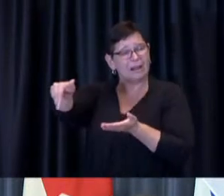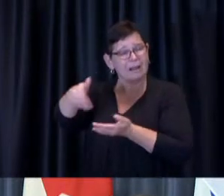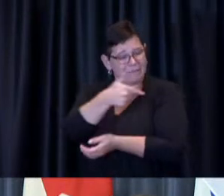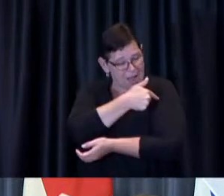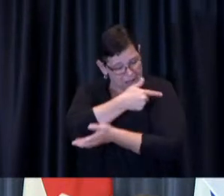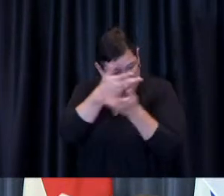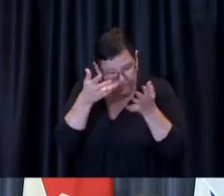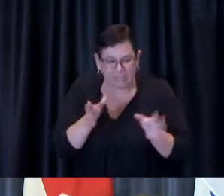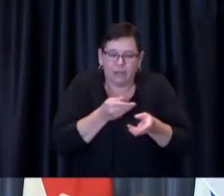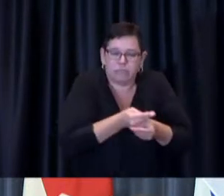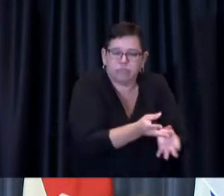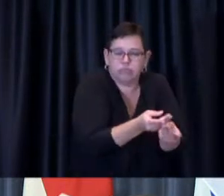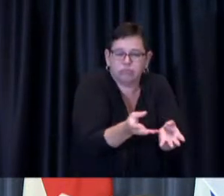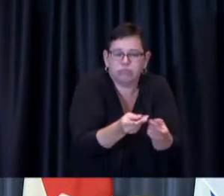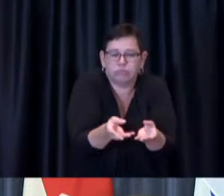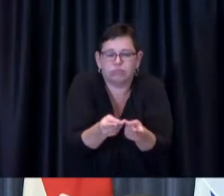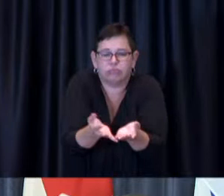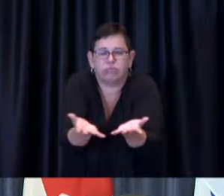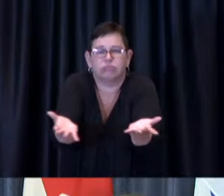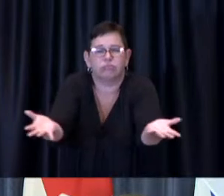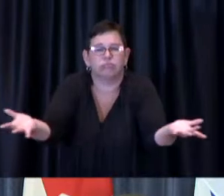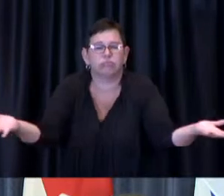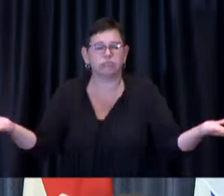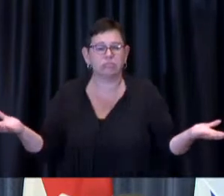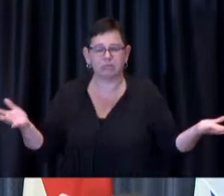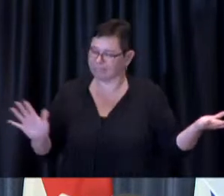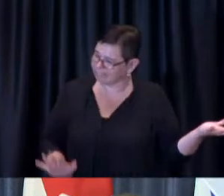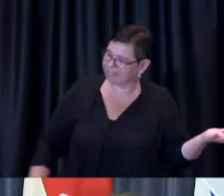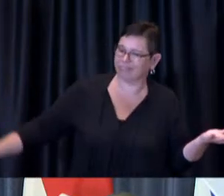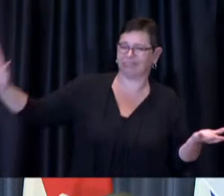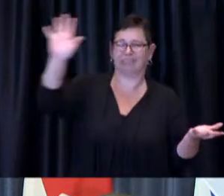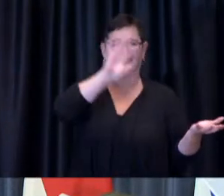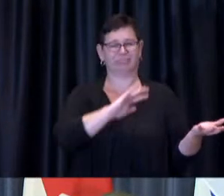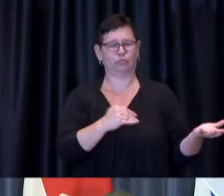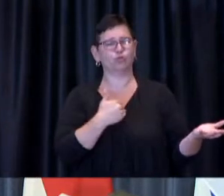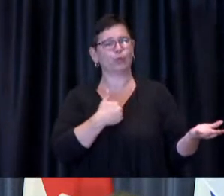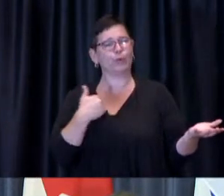have made have been administered in Toronto as part of our Team Toronto initiative.